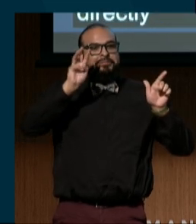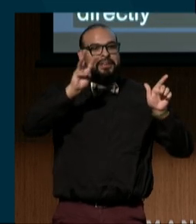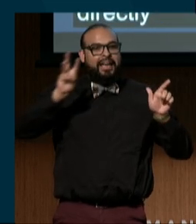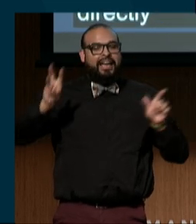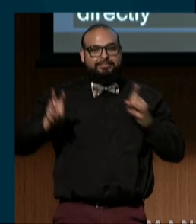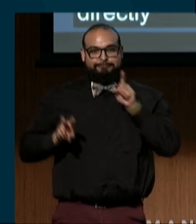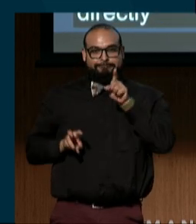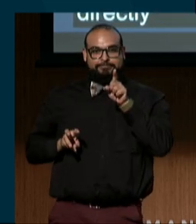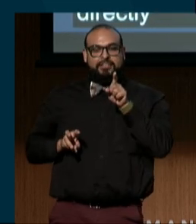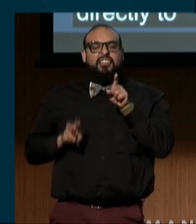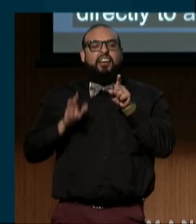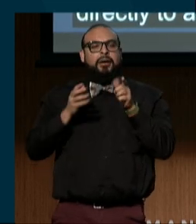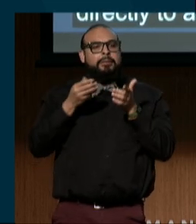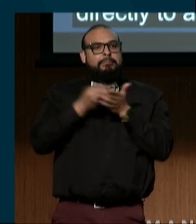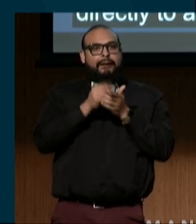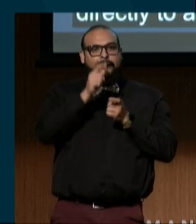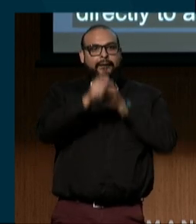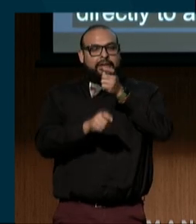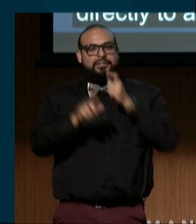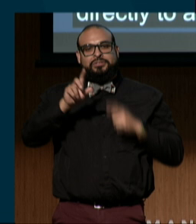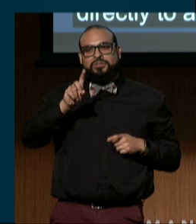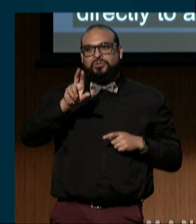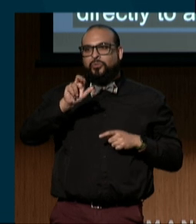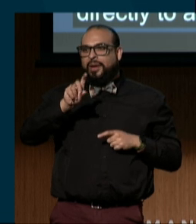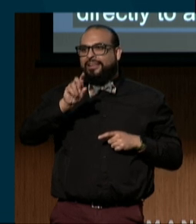where you can donate to DREDF during this event.